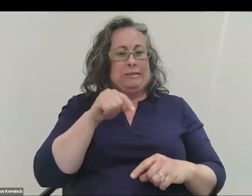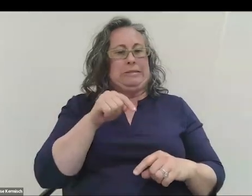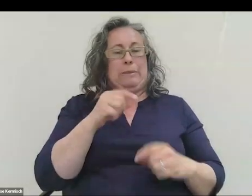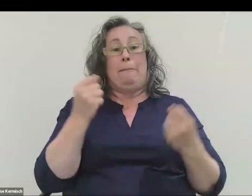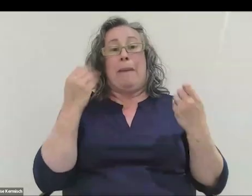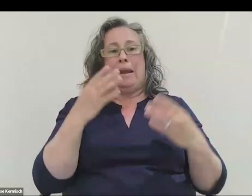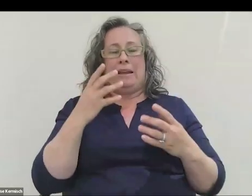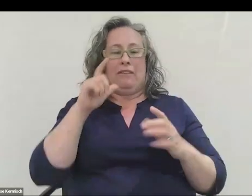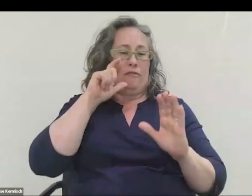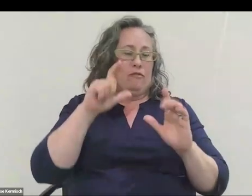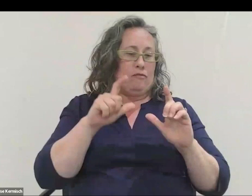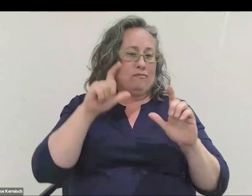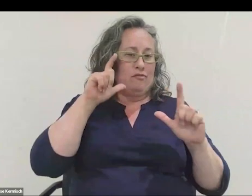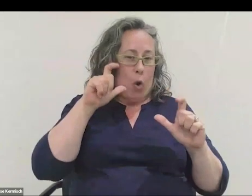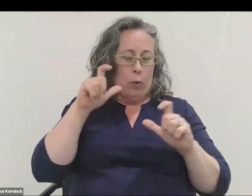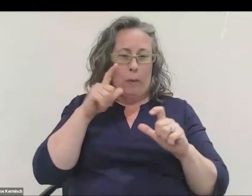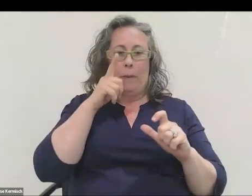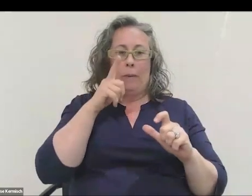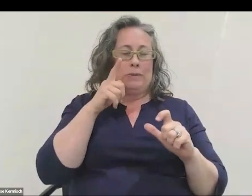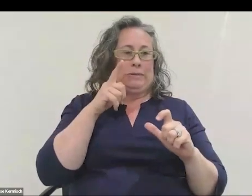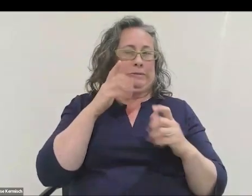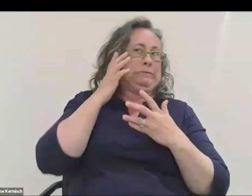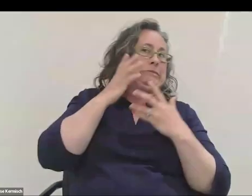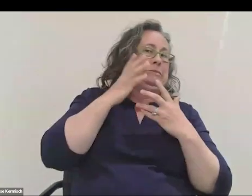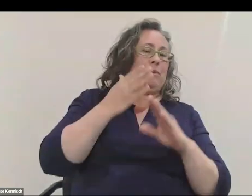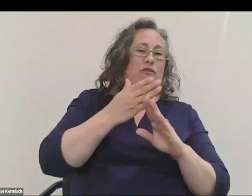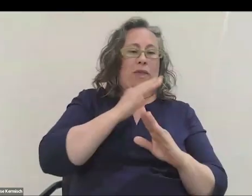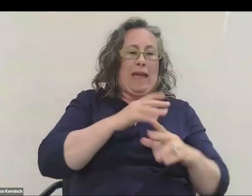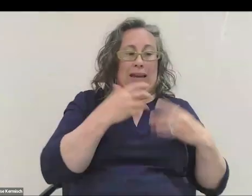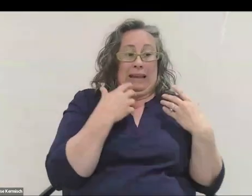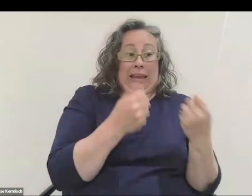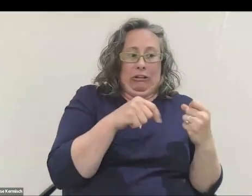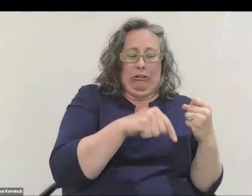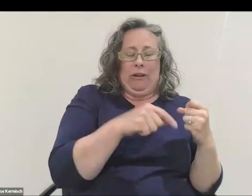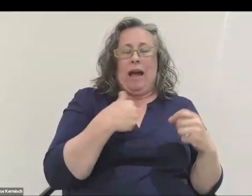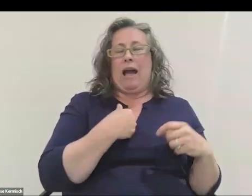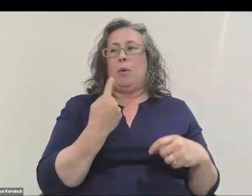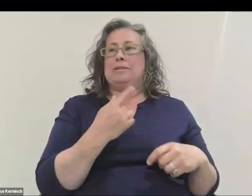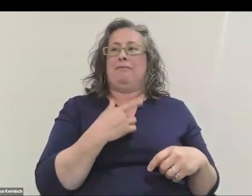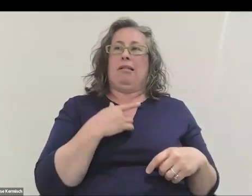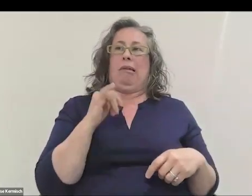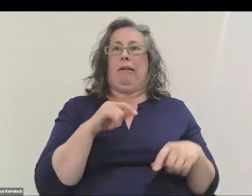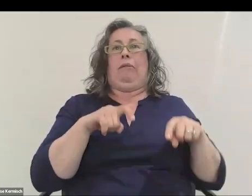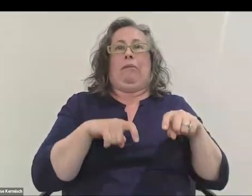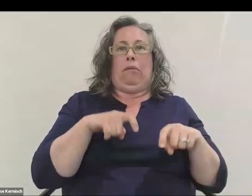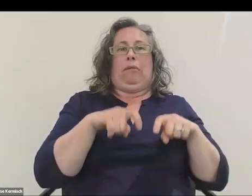because before I had the second leg fully healed, I always felt like I was walking weird